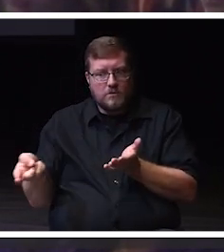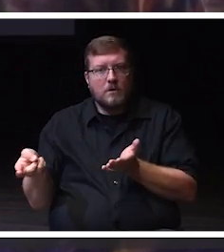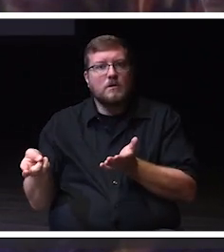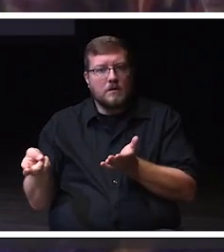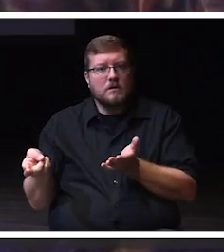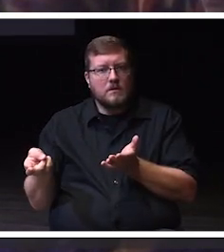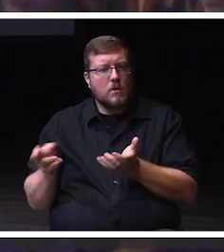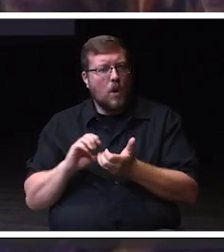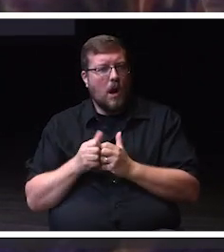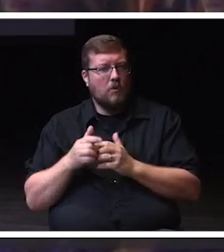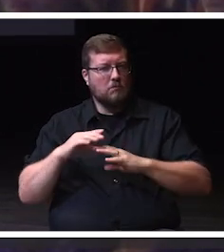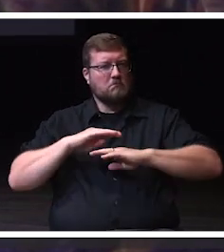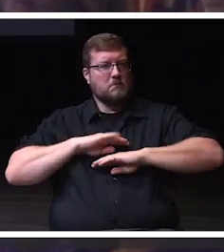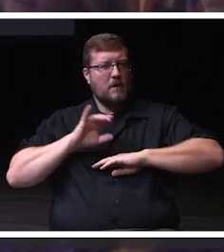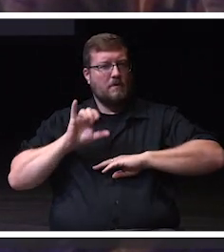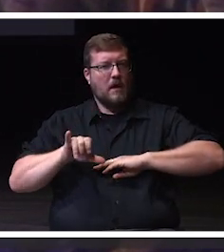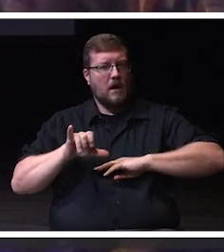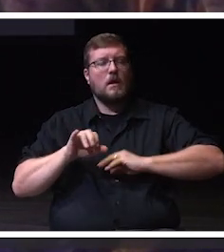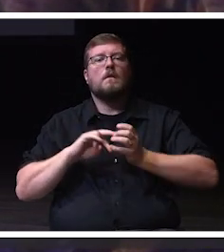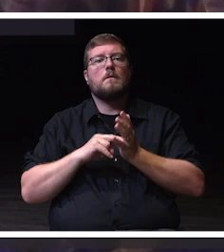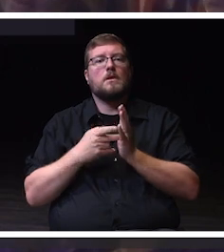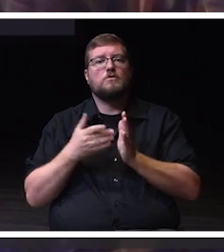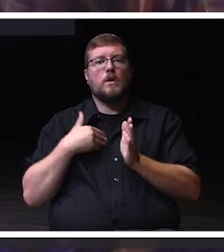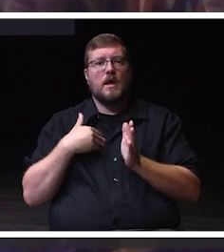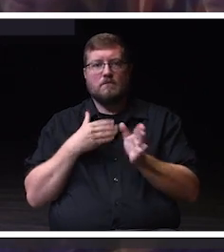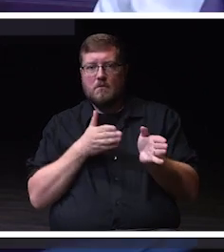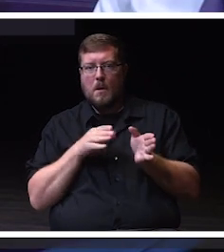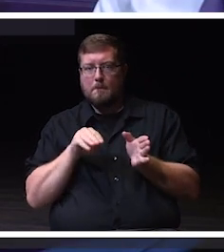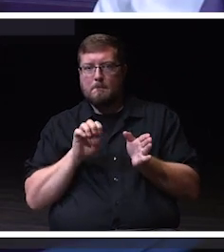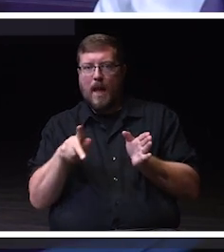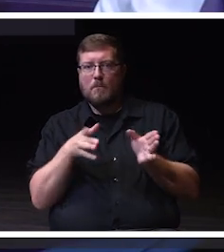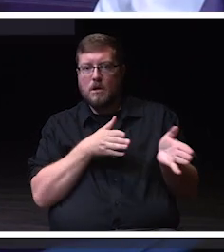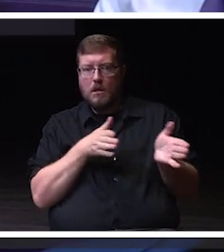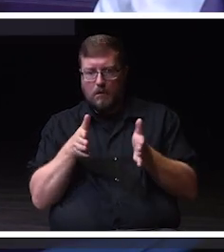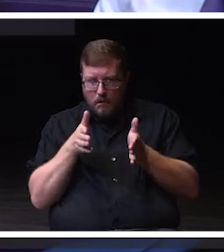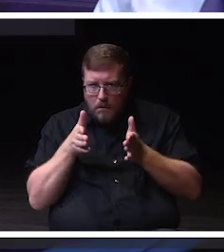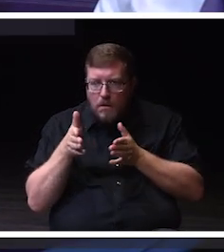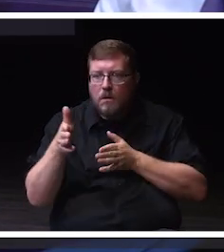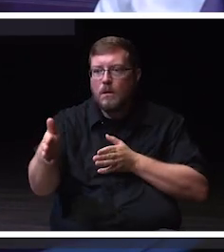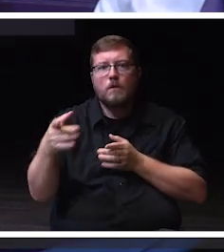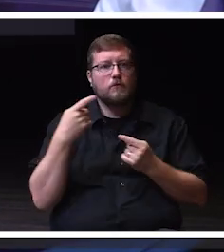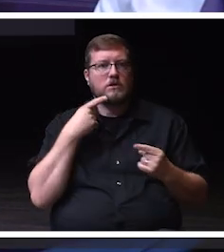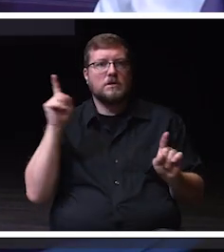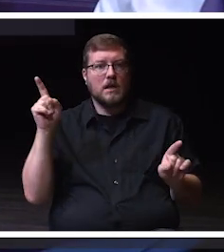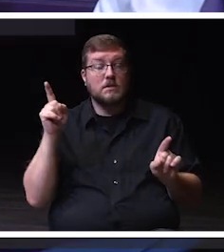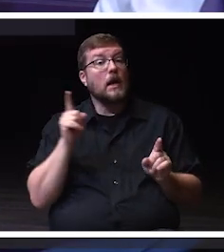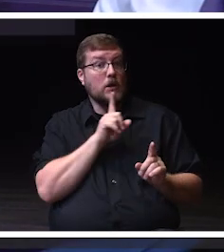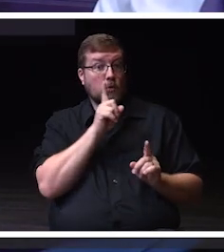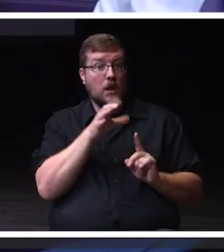we developed a roadmap for student success. Now, this roadmap is unique in that it outlines a students journey,